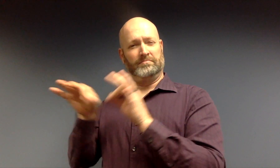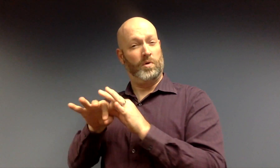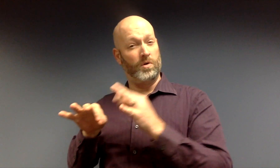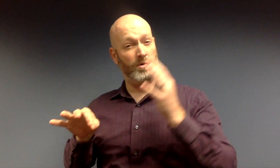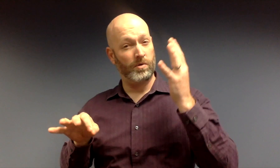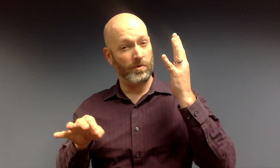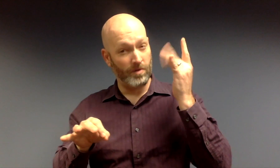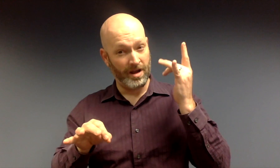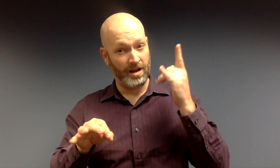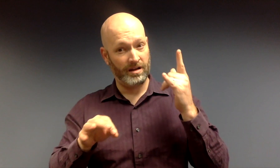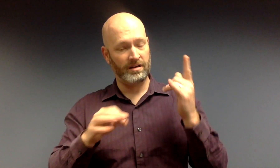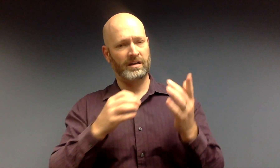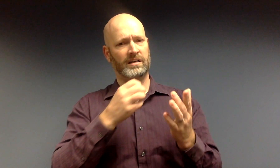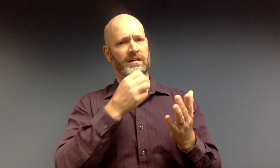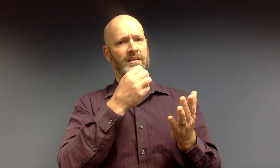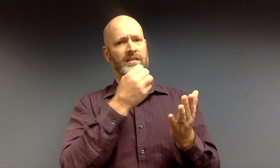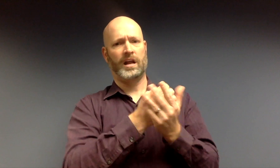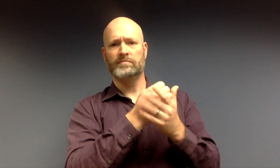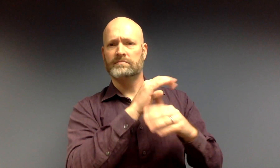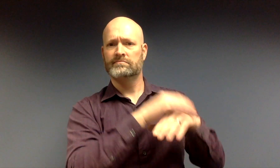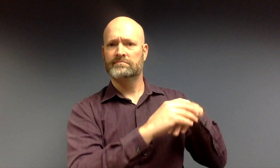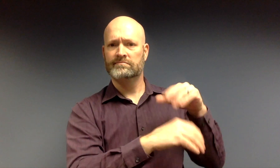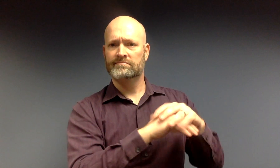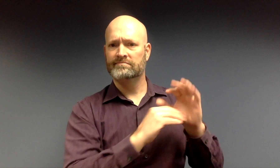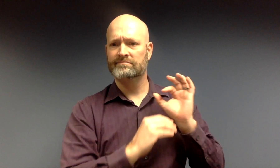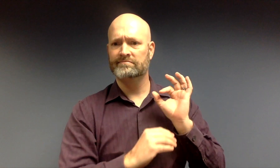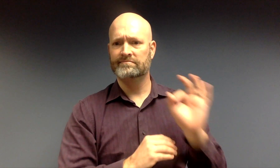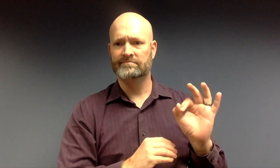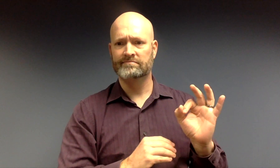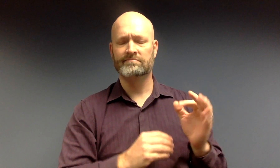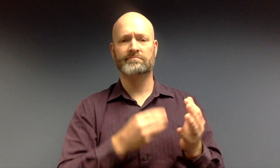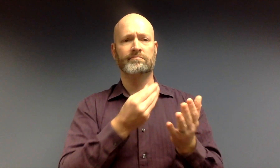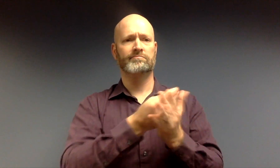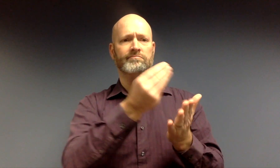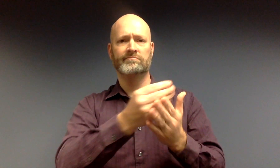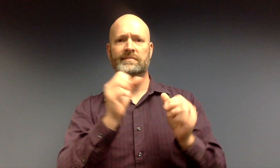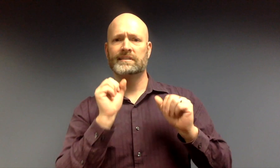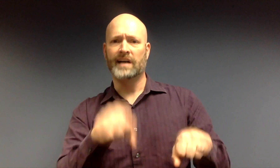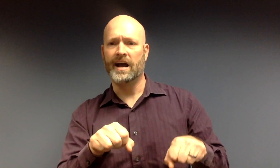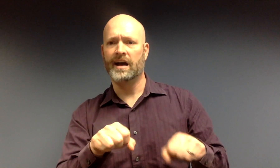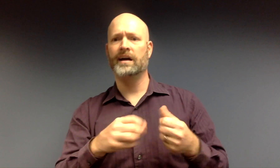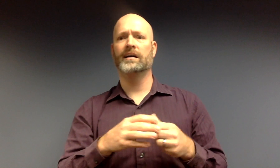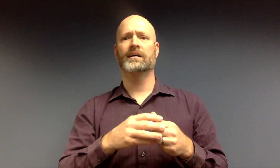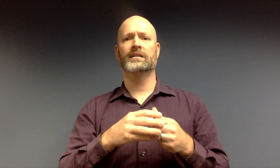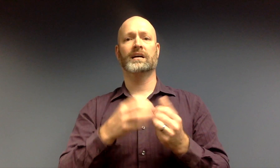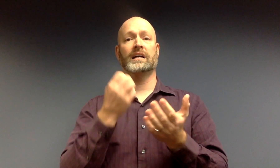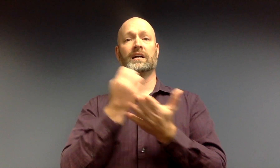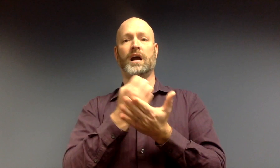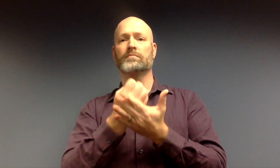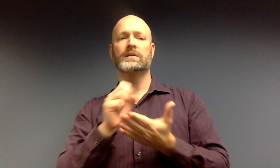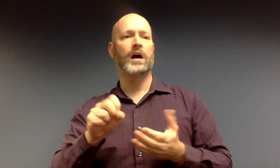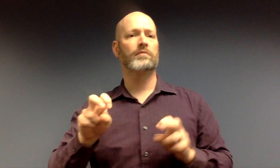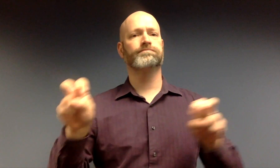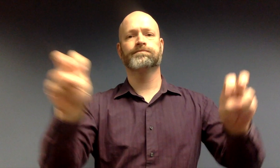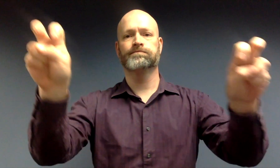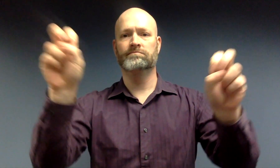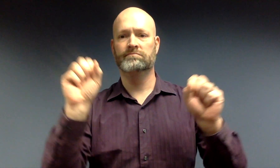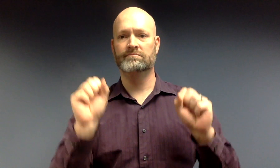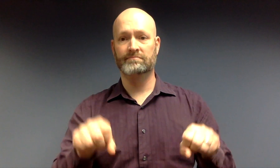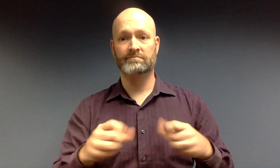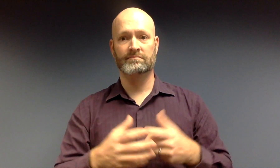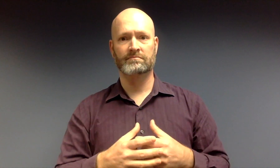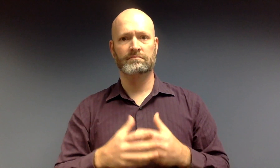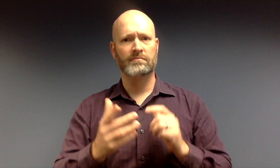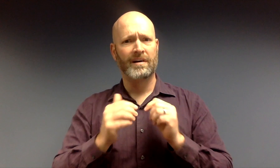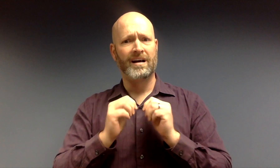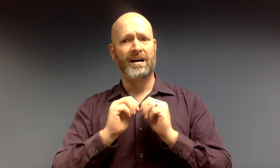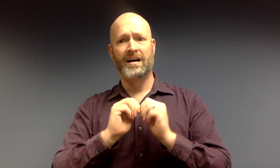The Deaf Ecosystem is important because it will ensure economic sufficiency, purchasing power, and economic mobility.